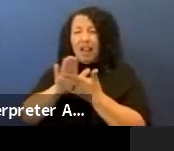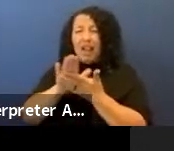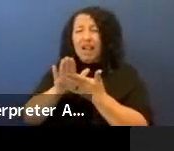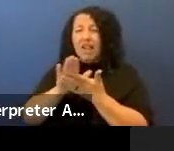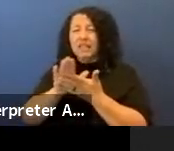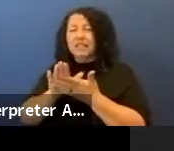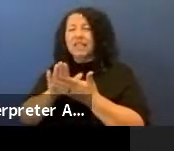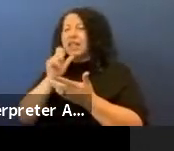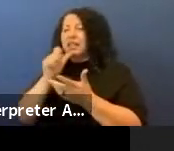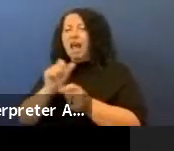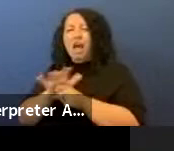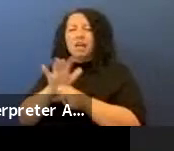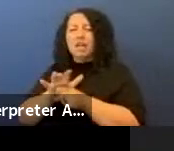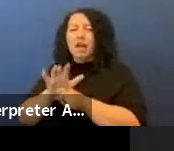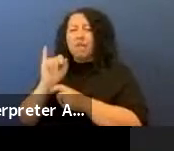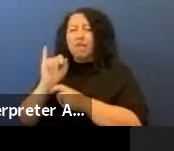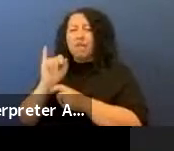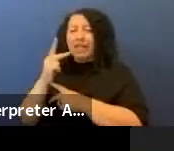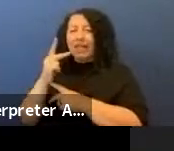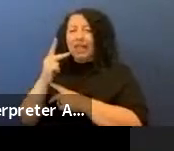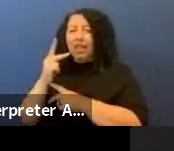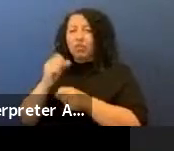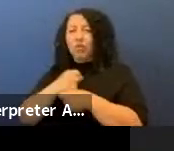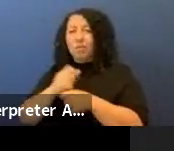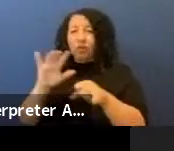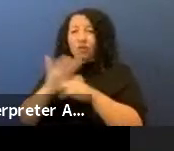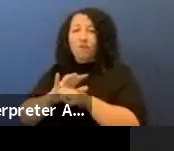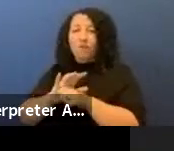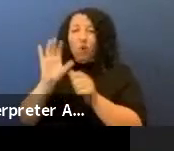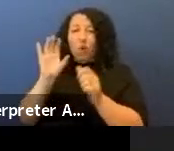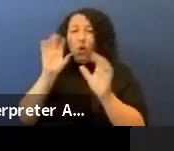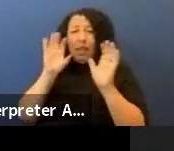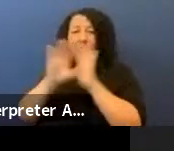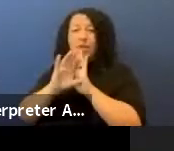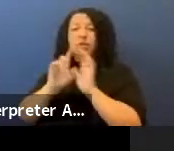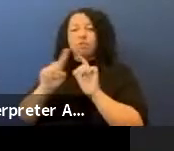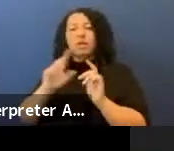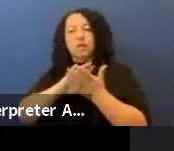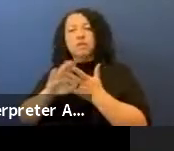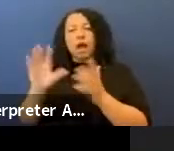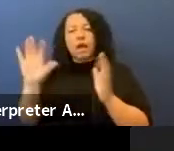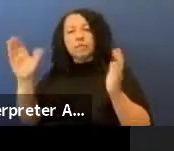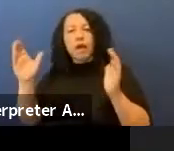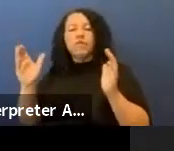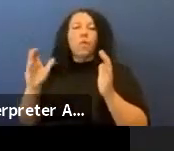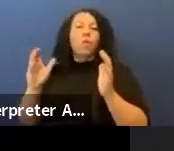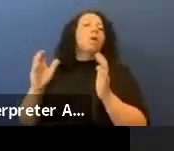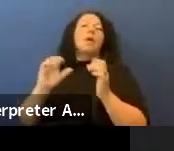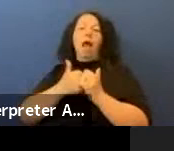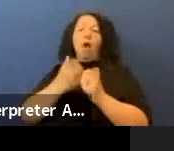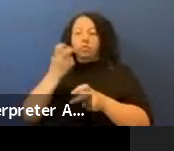to pool to make the whole image but it's a fitting metaphor for how hard it is to be a Native person in this country,